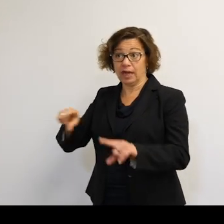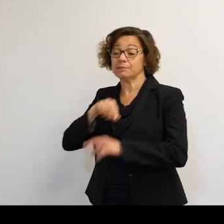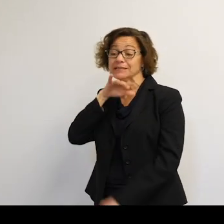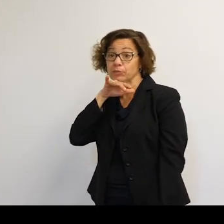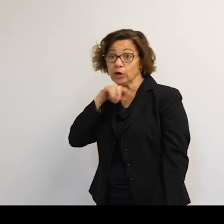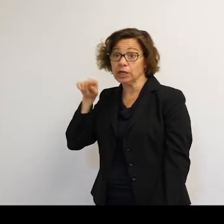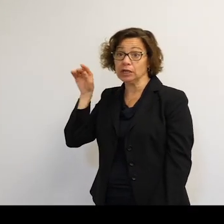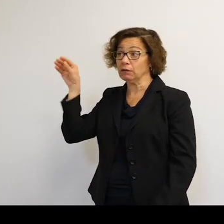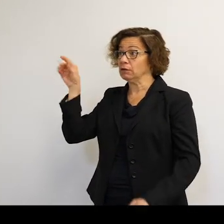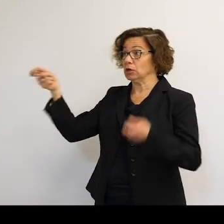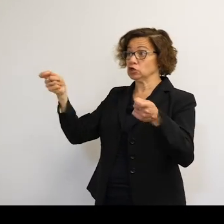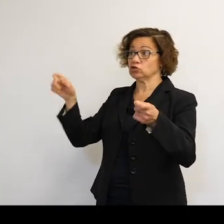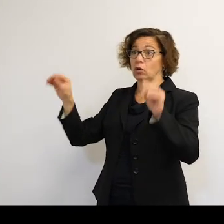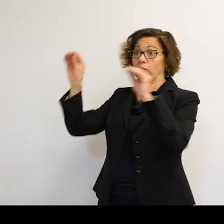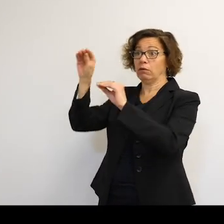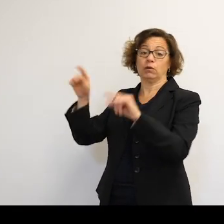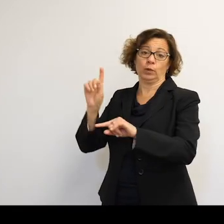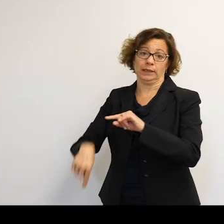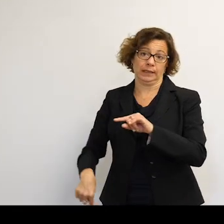It's a much harder problem to manage the space traffic.